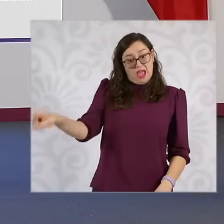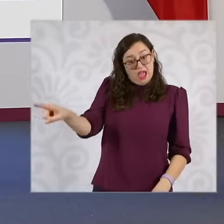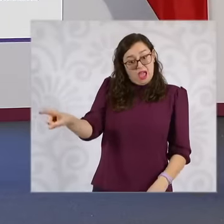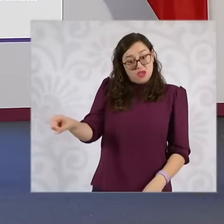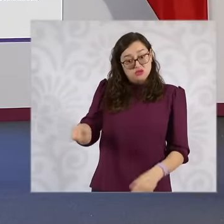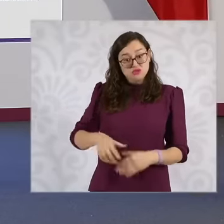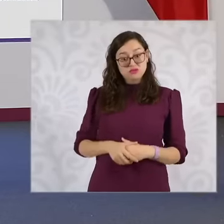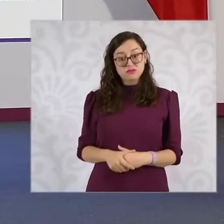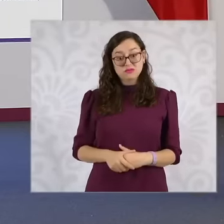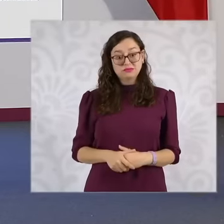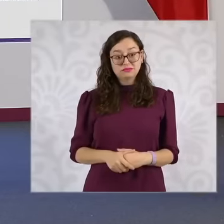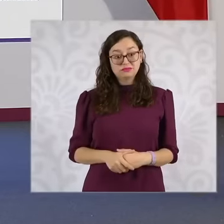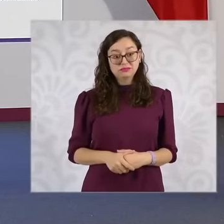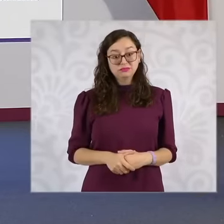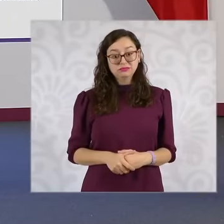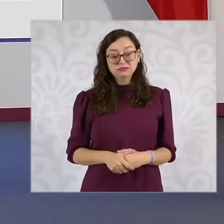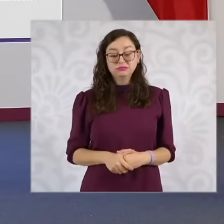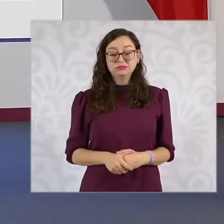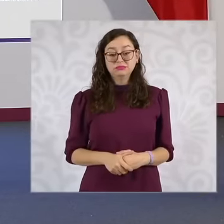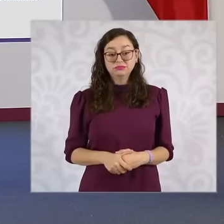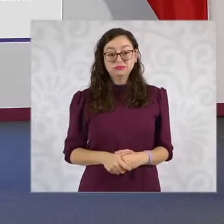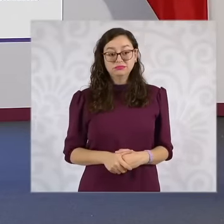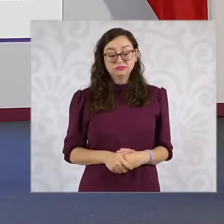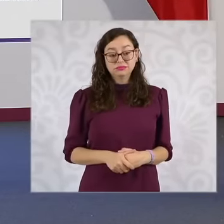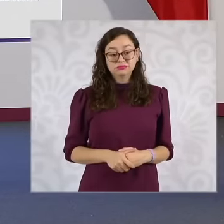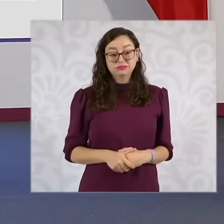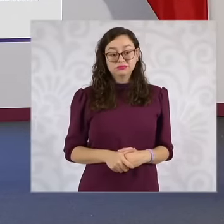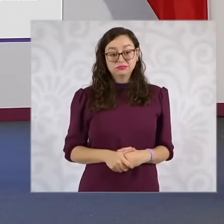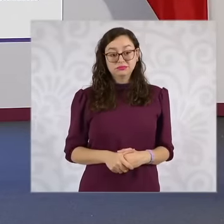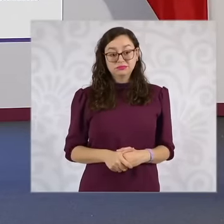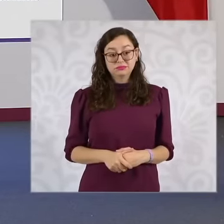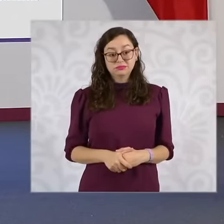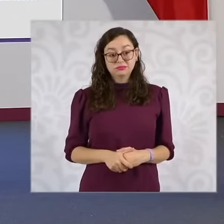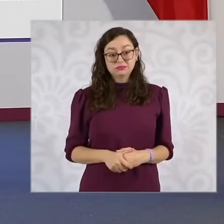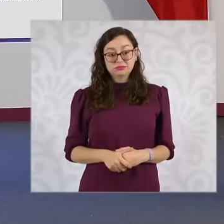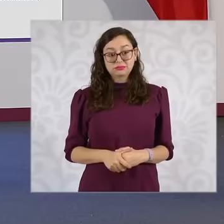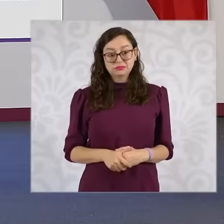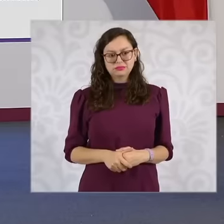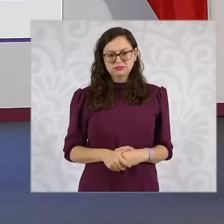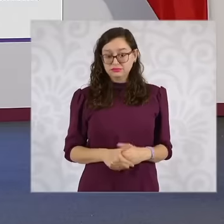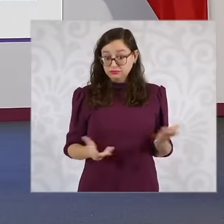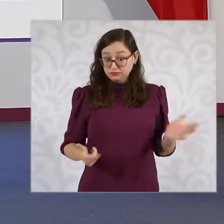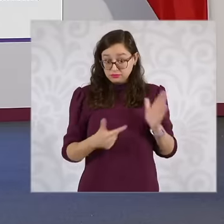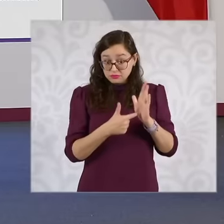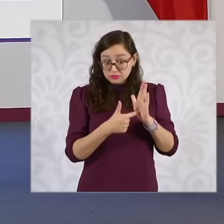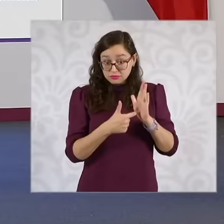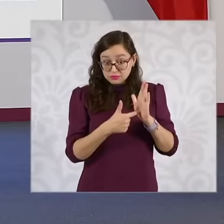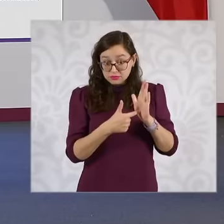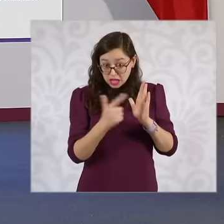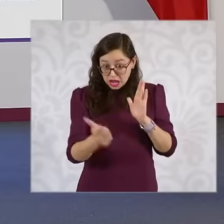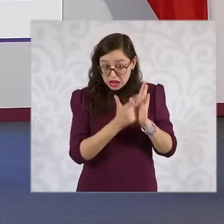or what. Article